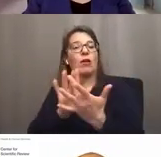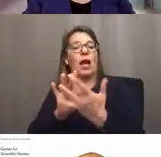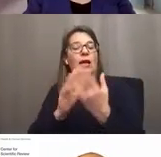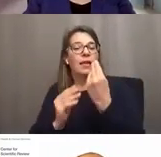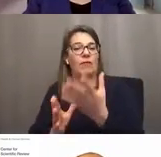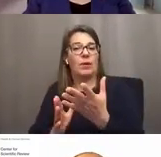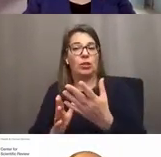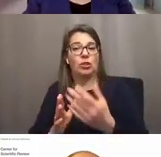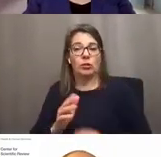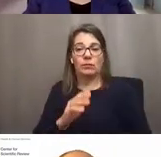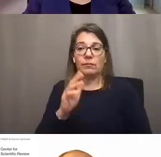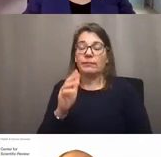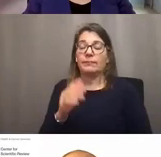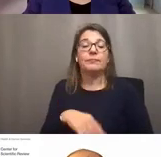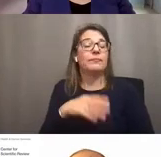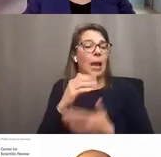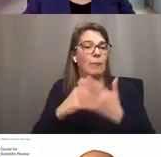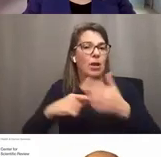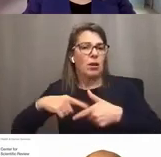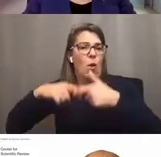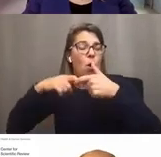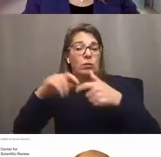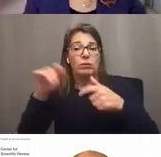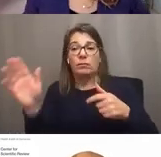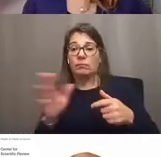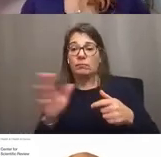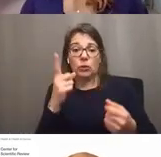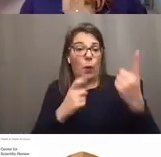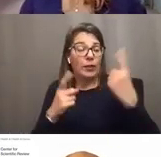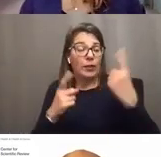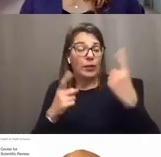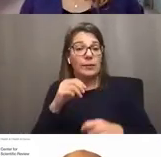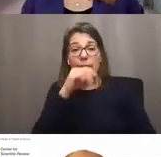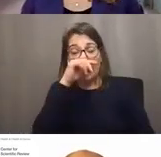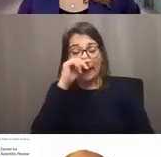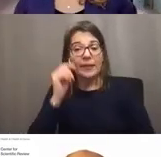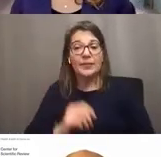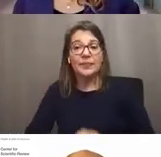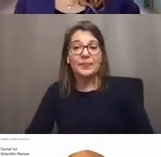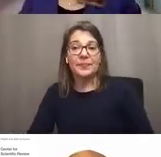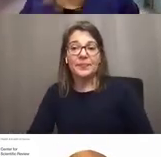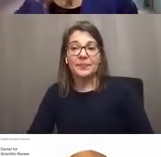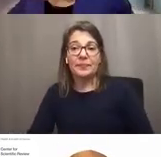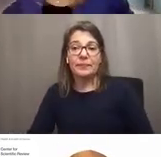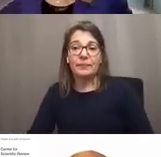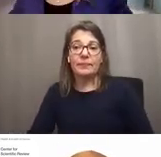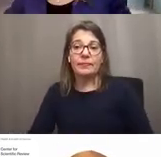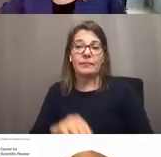and we can take some questions if you like.